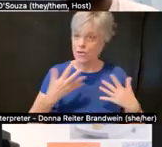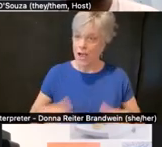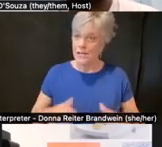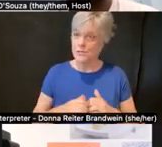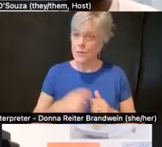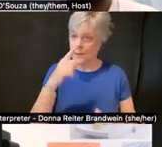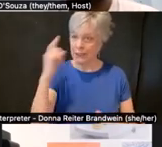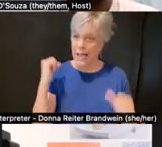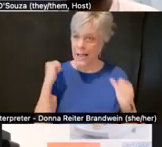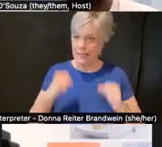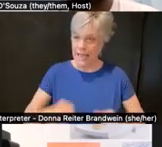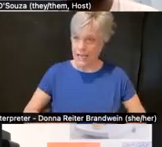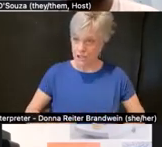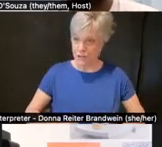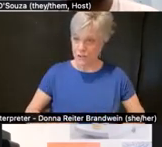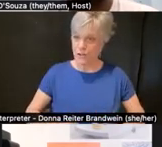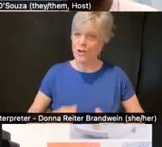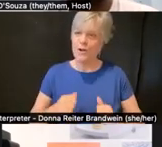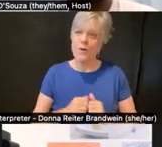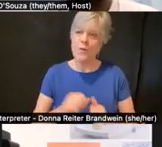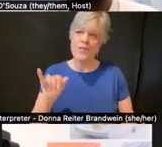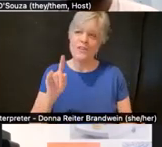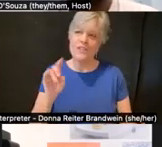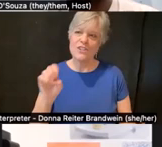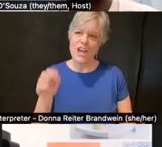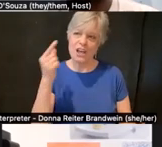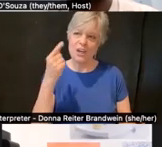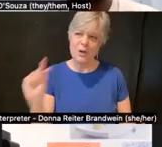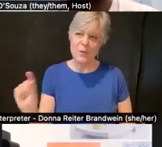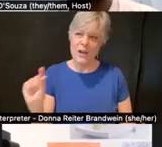and sporting a jade green color necklace.